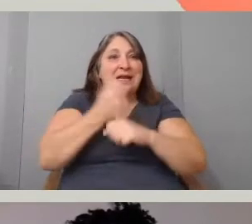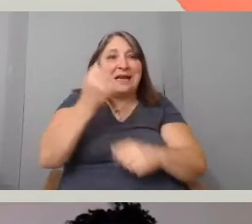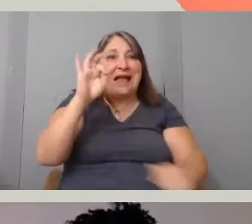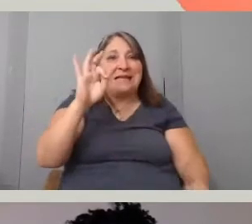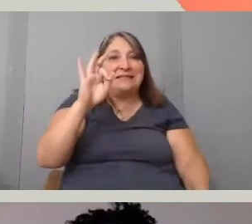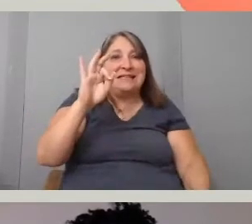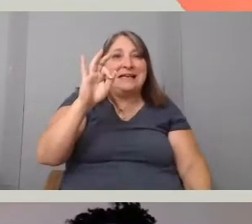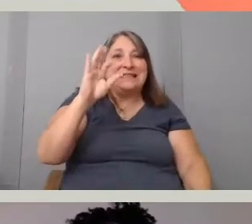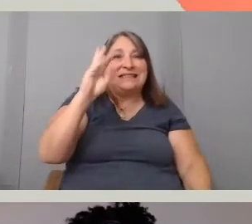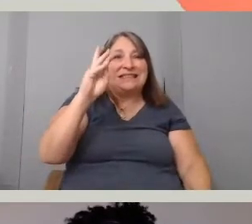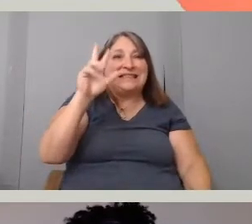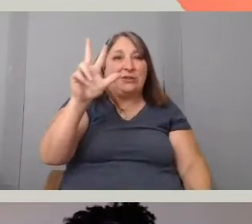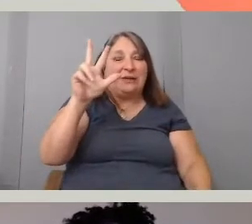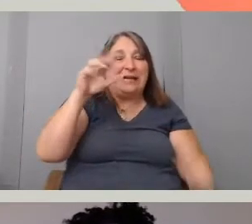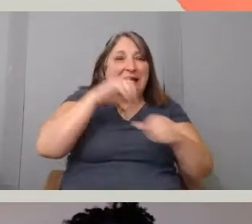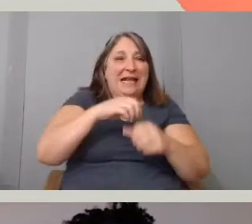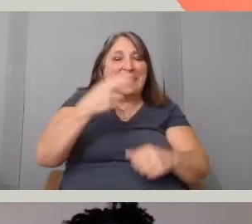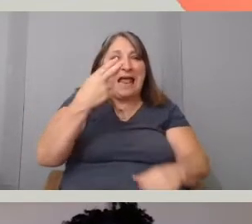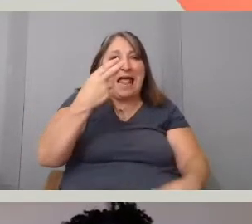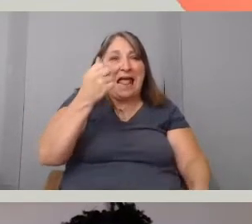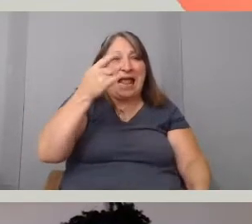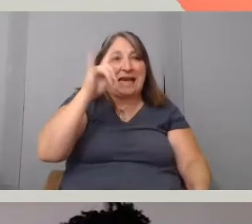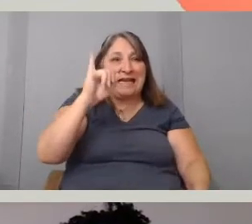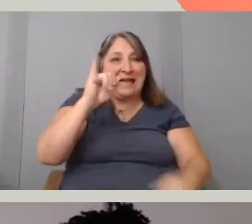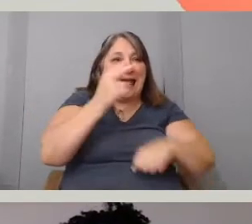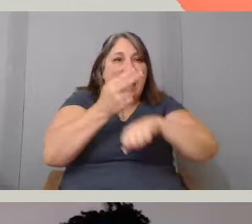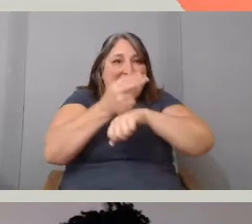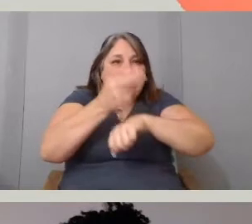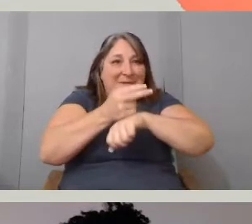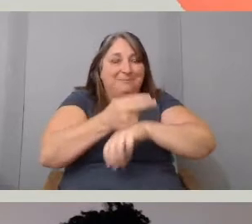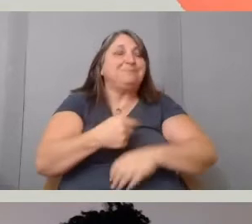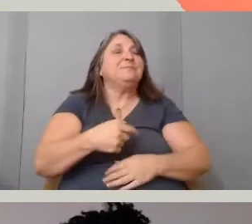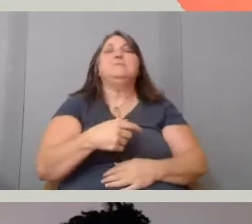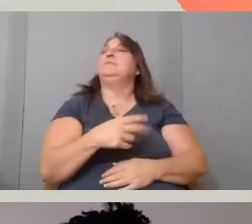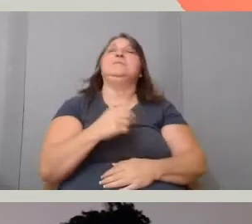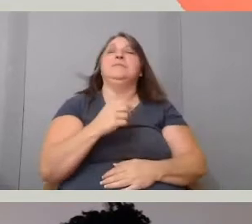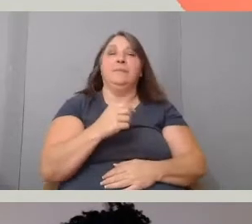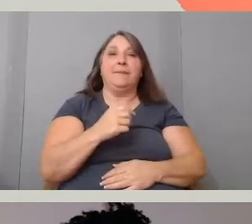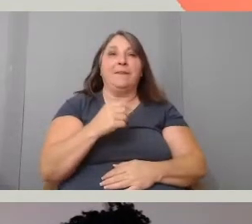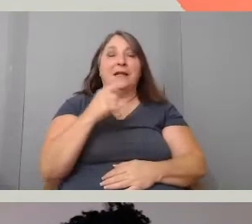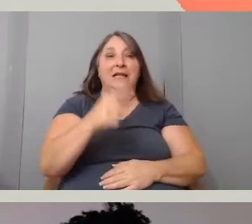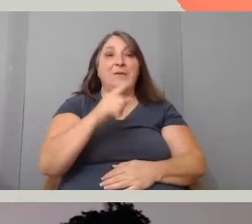And in it, he's talking, there's a Haitian who is talking to a tourist,